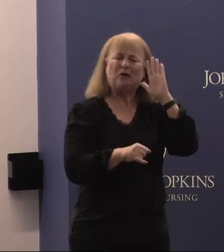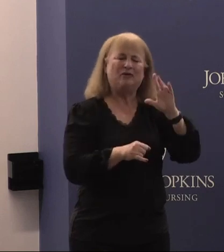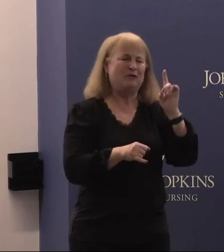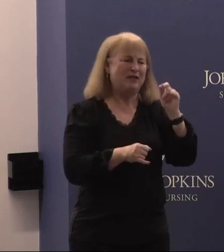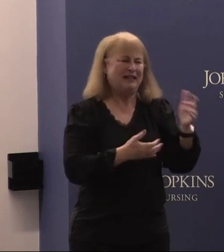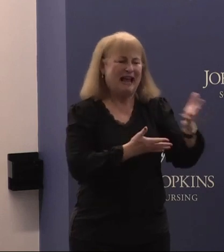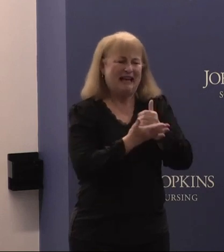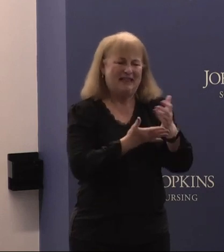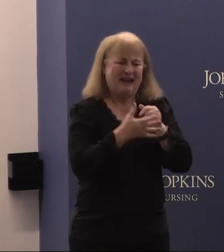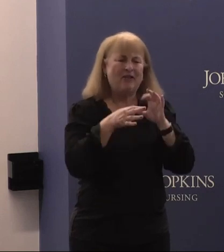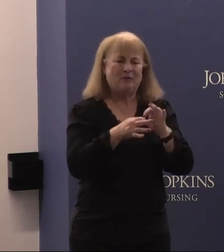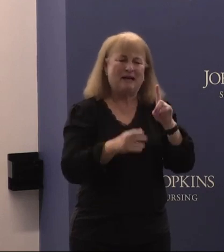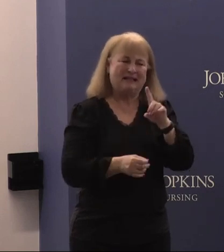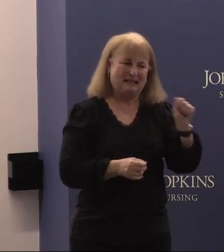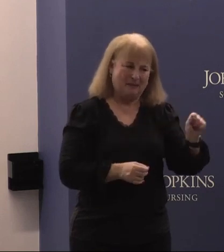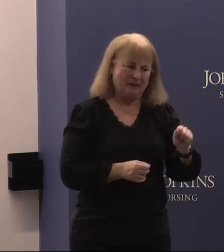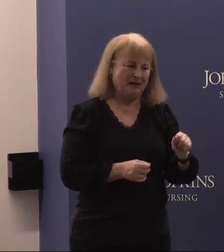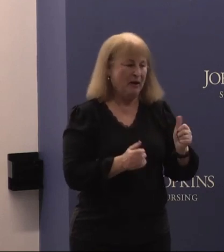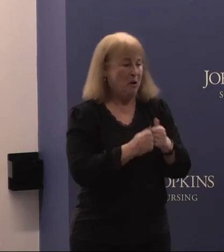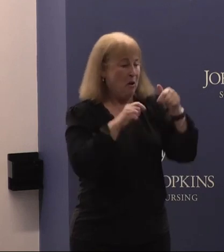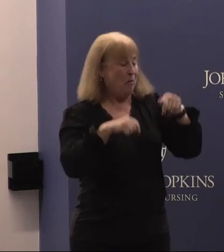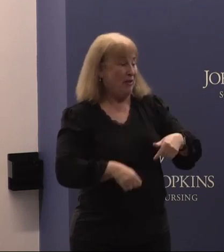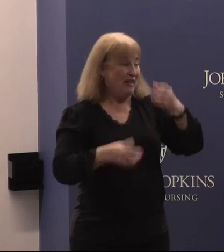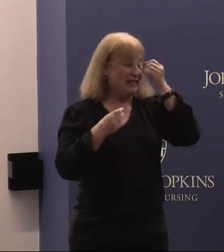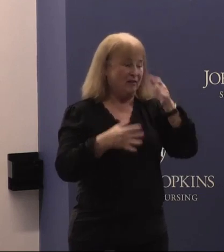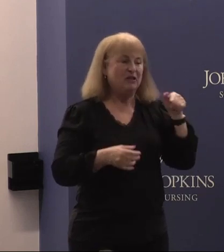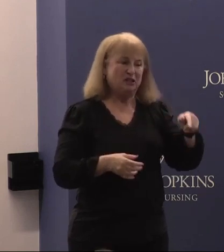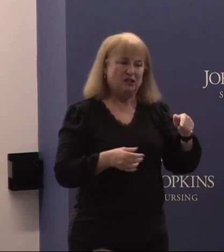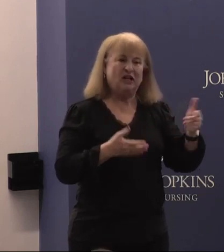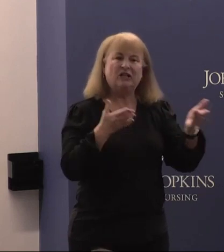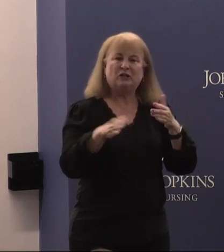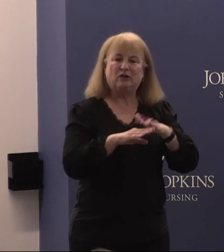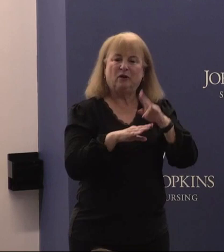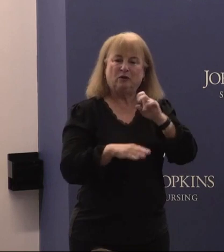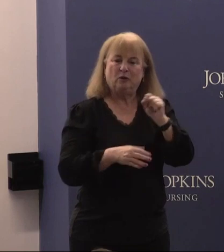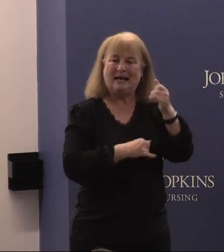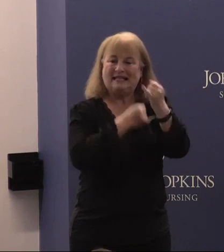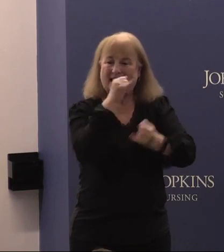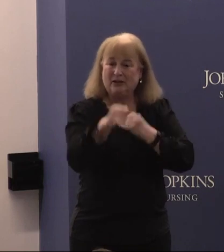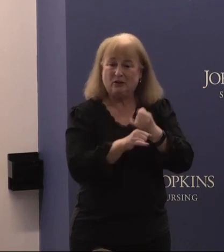in disability. With this information, she has served on the US International Trade Commission's